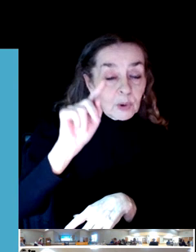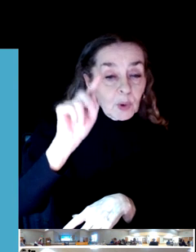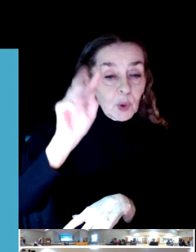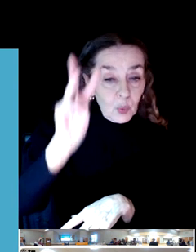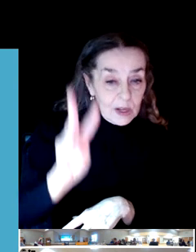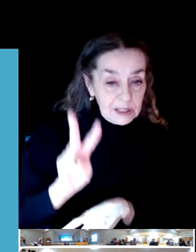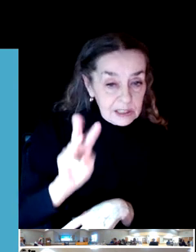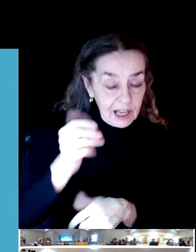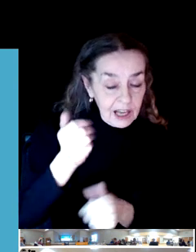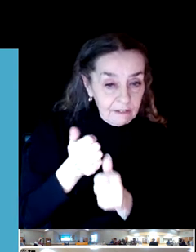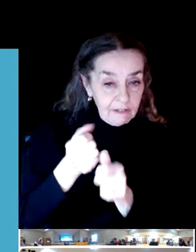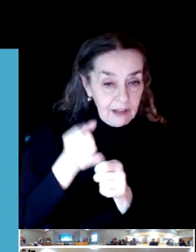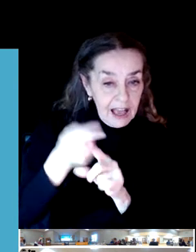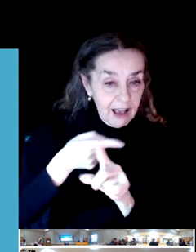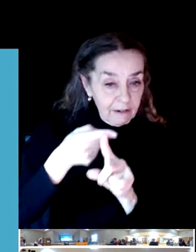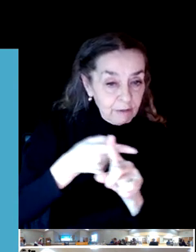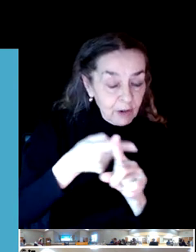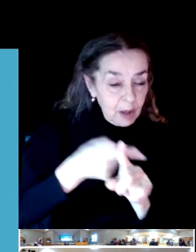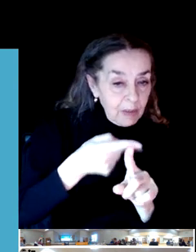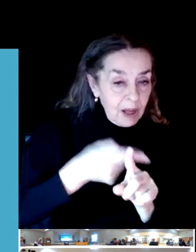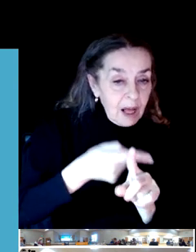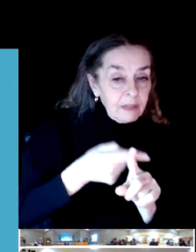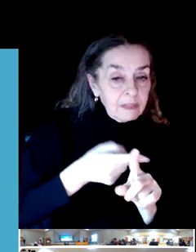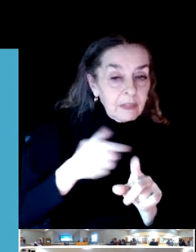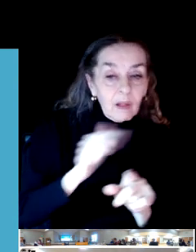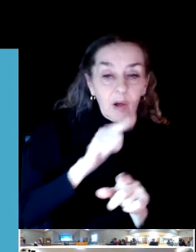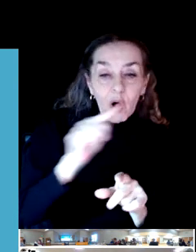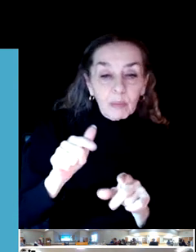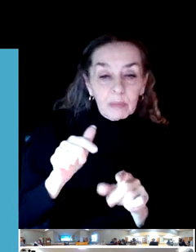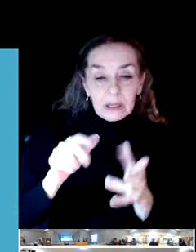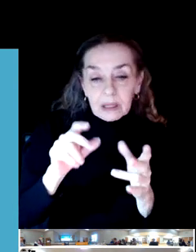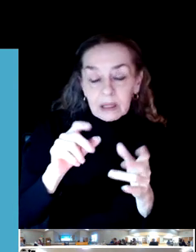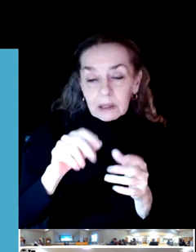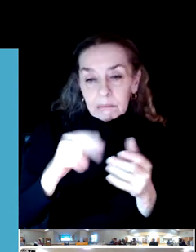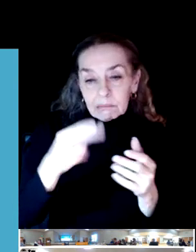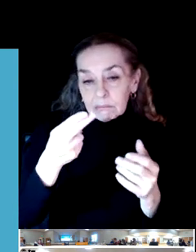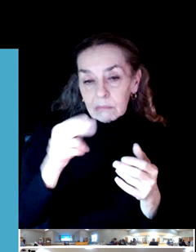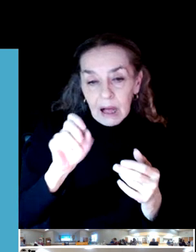They're all going to be hybrid moving forward. So you're more than welcome to attend In person at the Bob Keefer